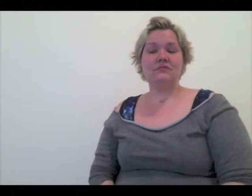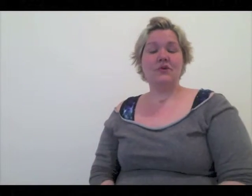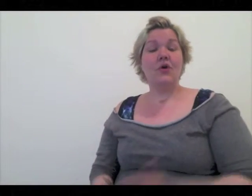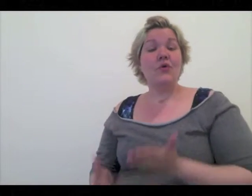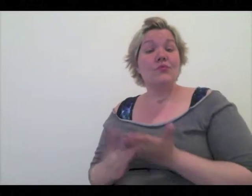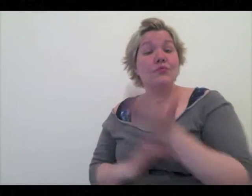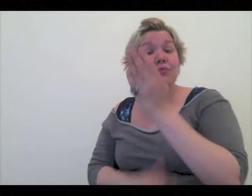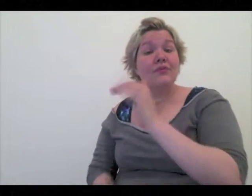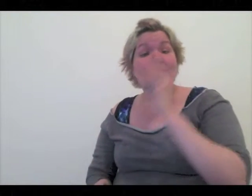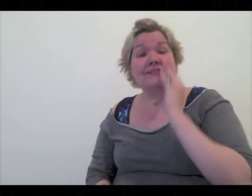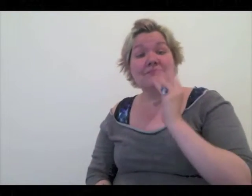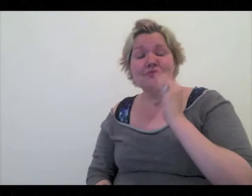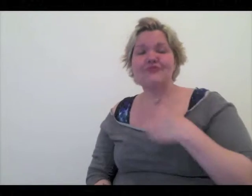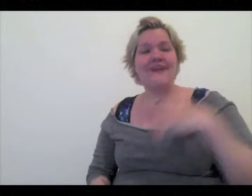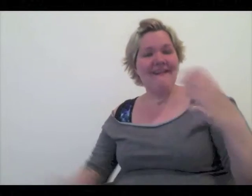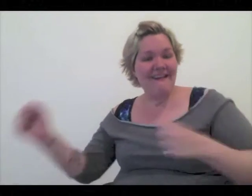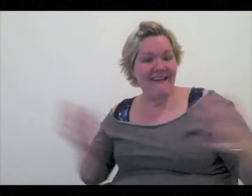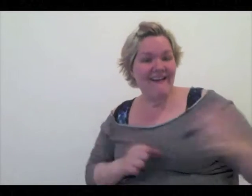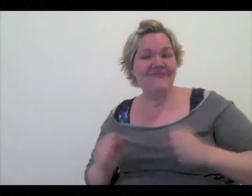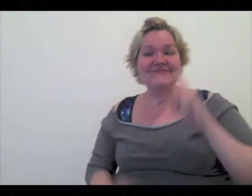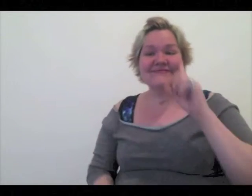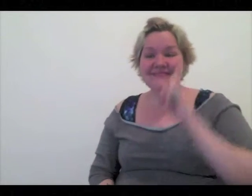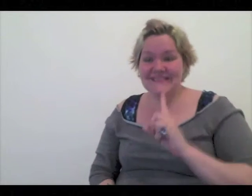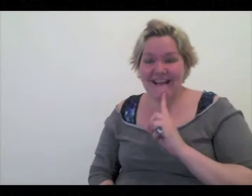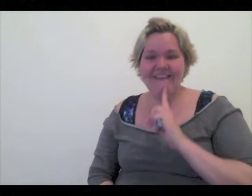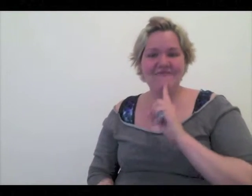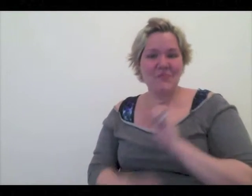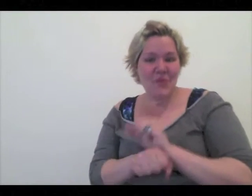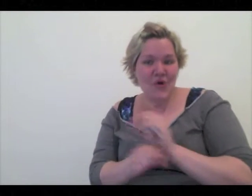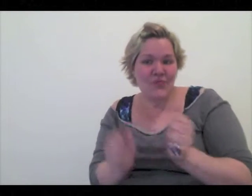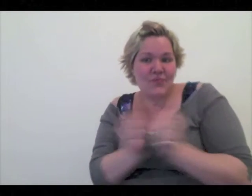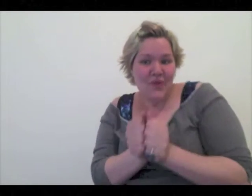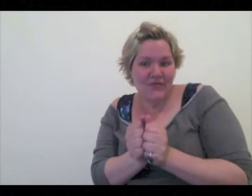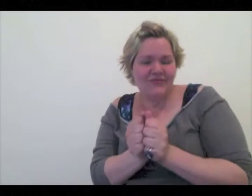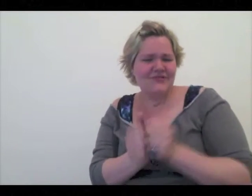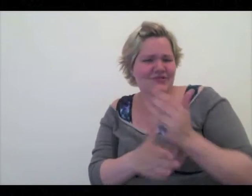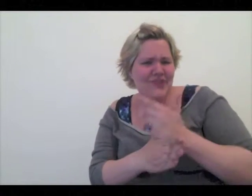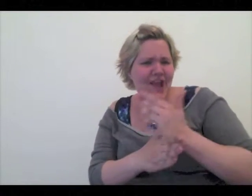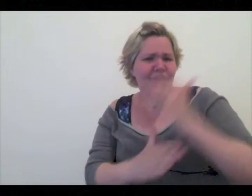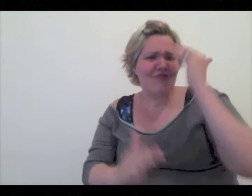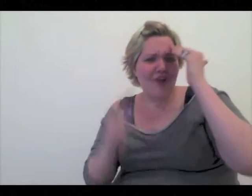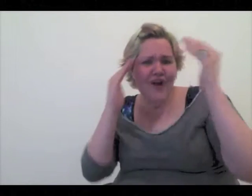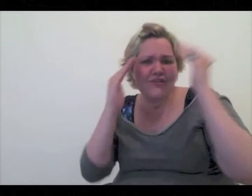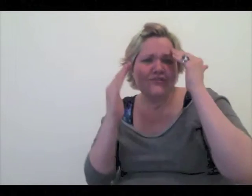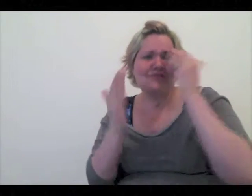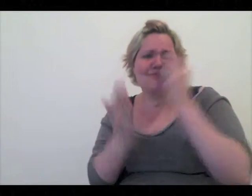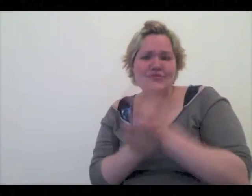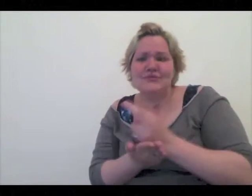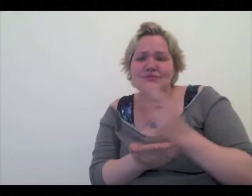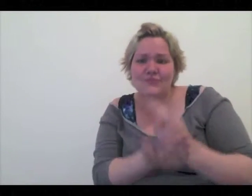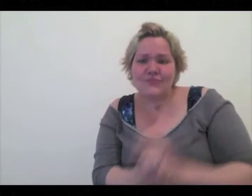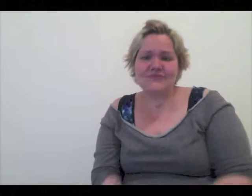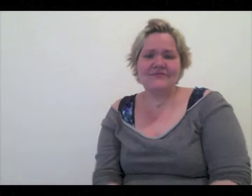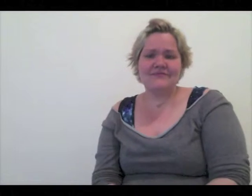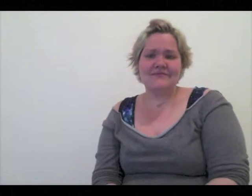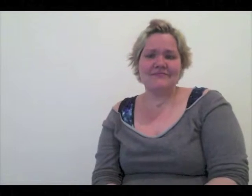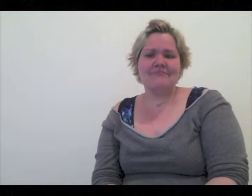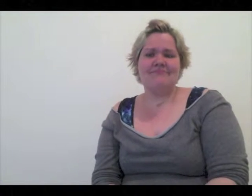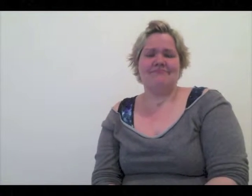And through that experience, I was able to hire other Deaf people to work with me. We shared our knowledge and resources with each other.